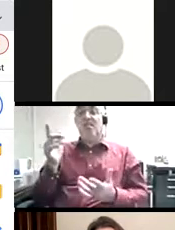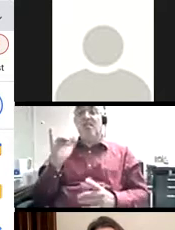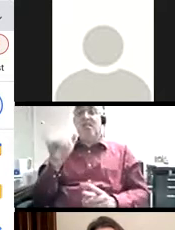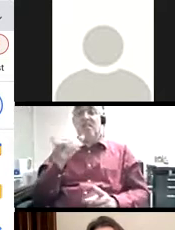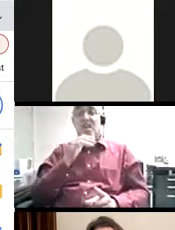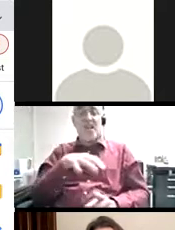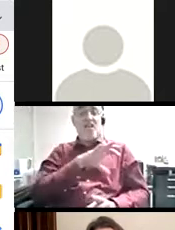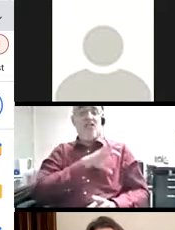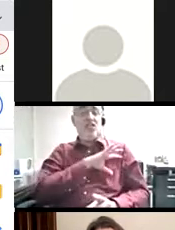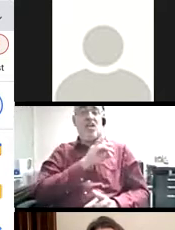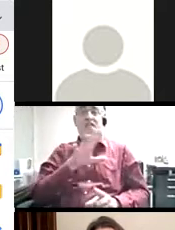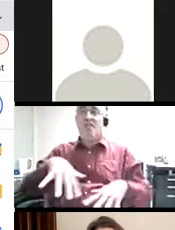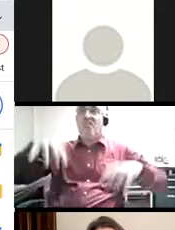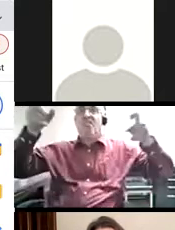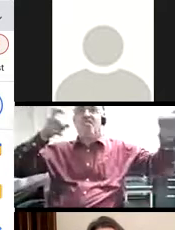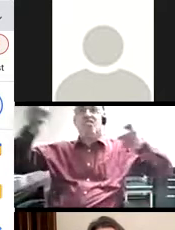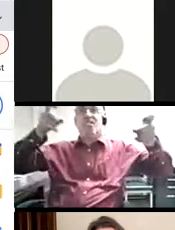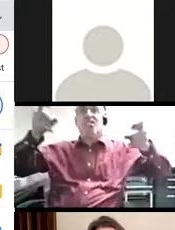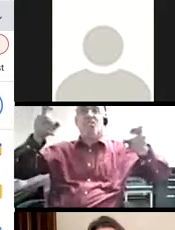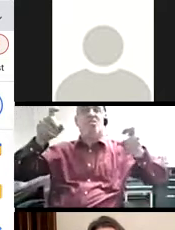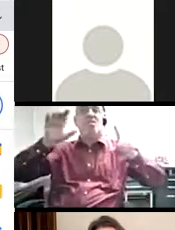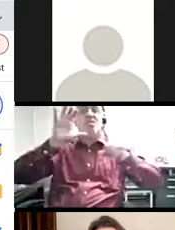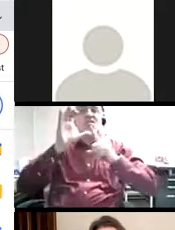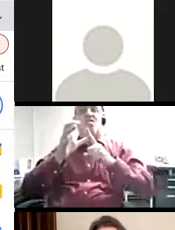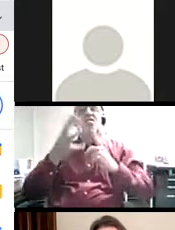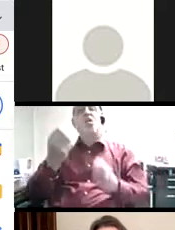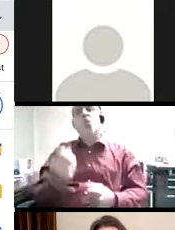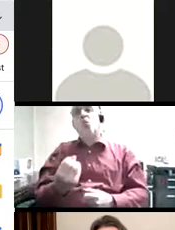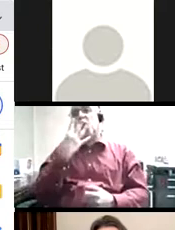of the written word are characteristics of the dominant culture of white supremacy.